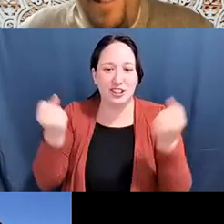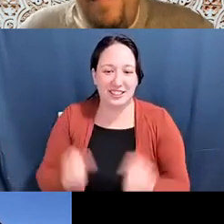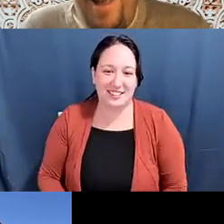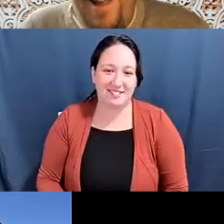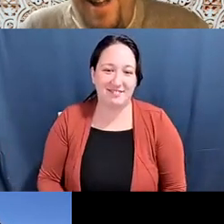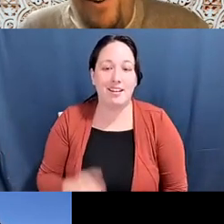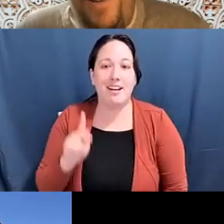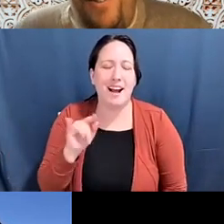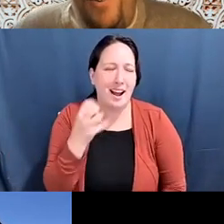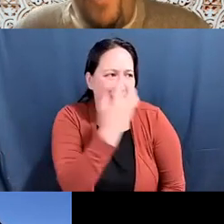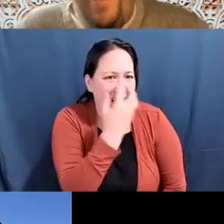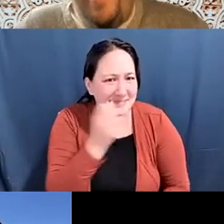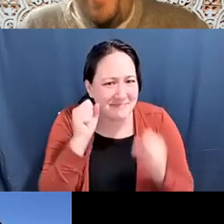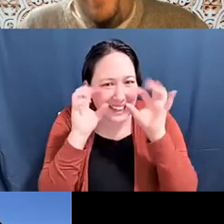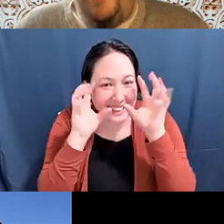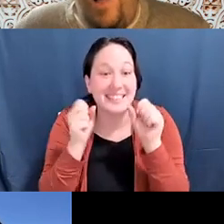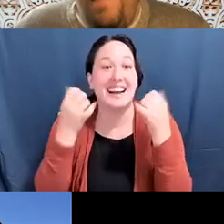Kyle Livie (he/him/his): it's my honor to introduce Alex T. Tom.